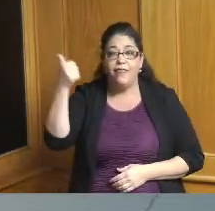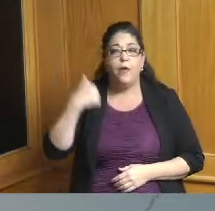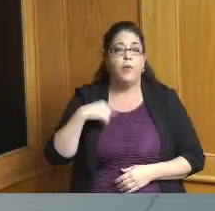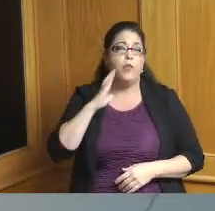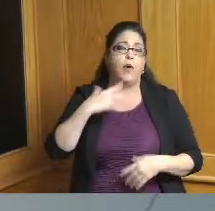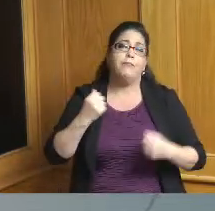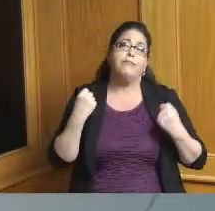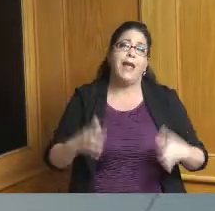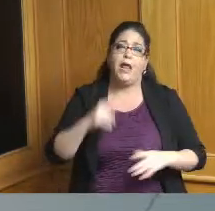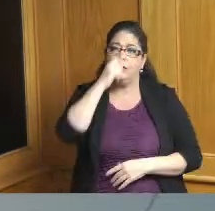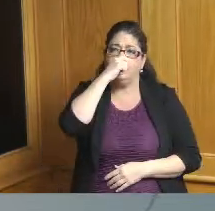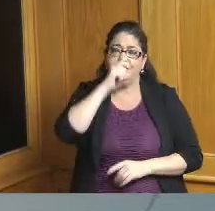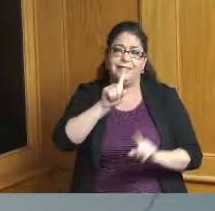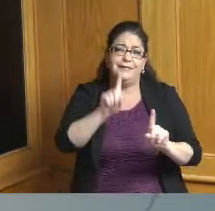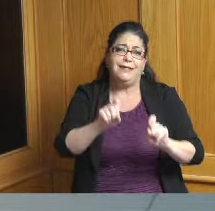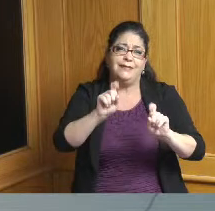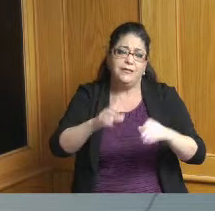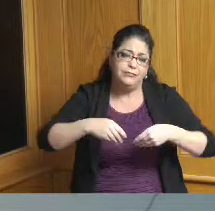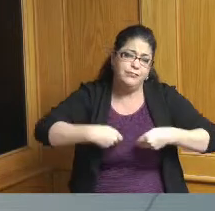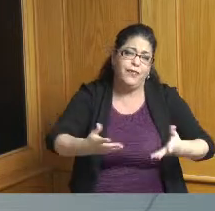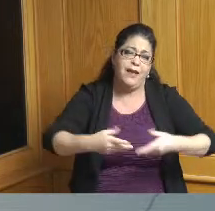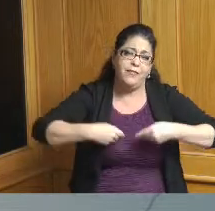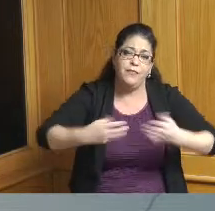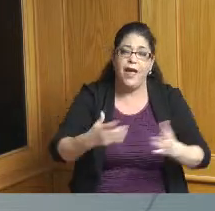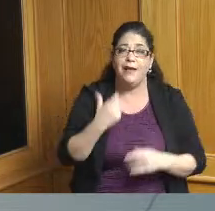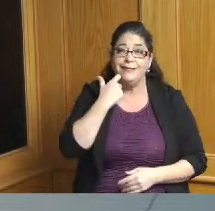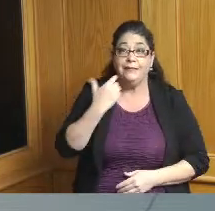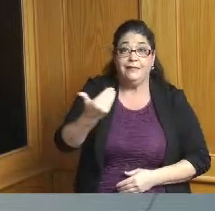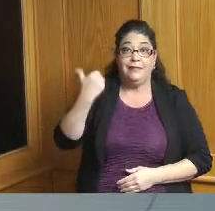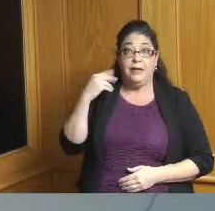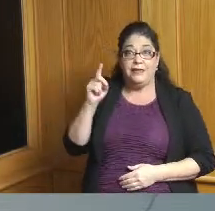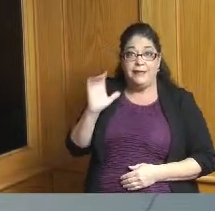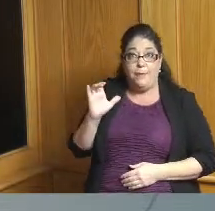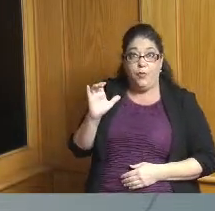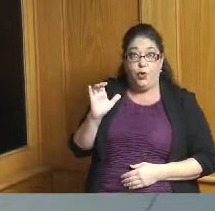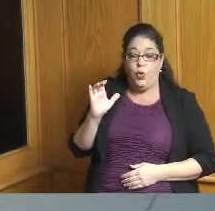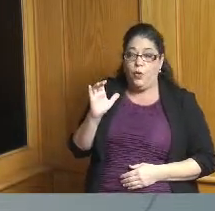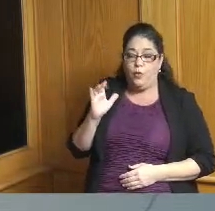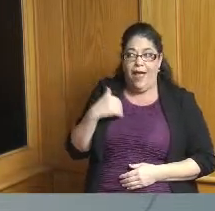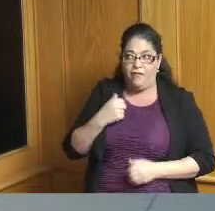Hamilton County nearly as much as we did back in December a large part of the access to testing was